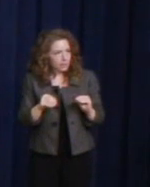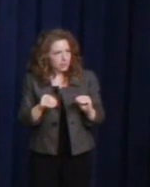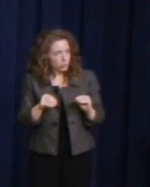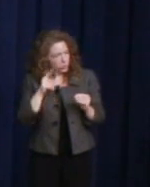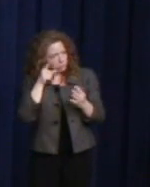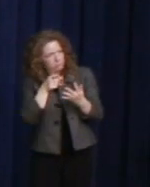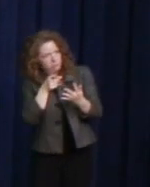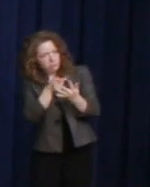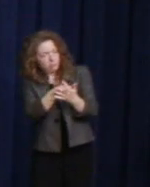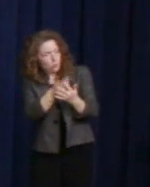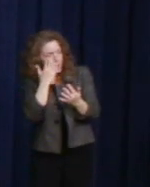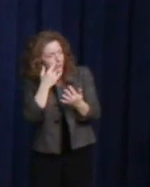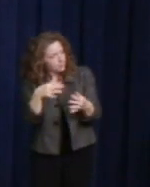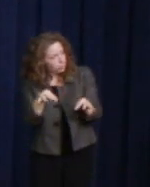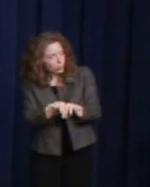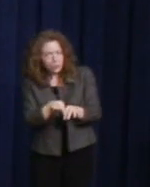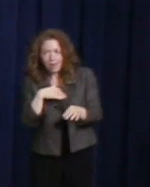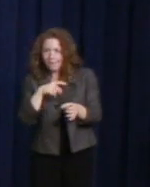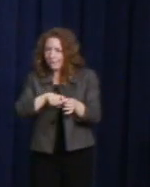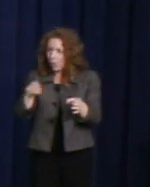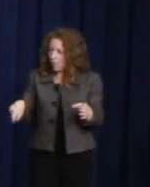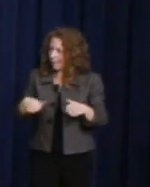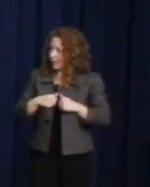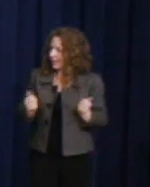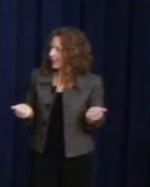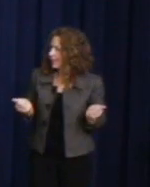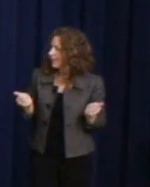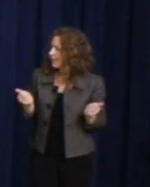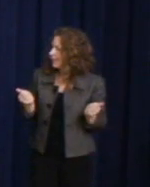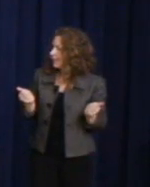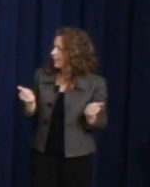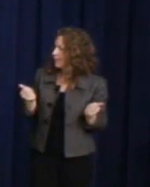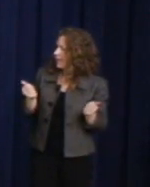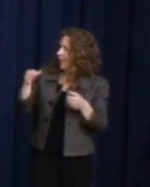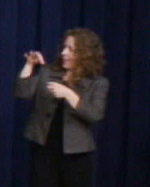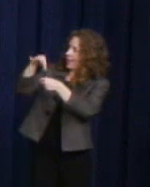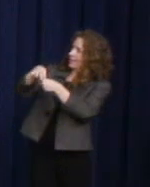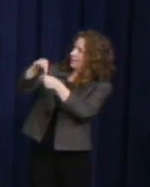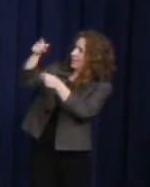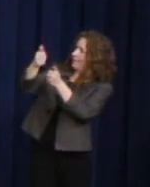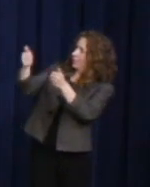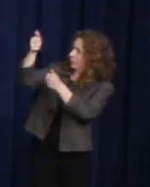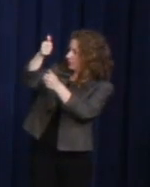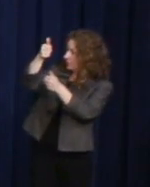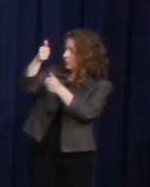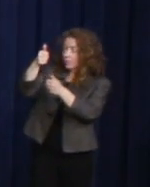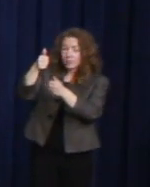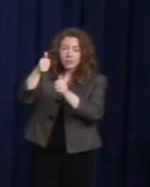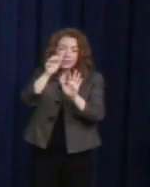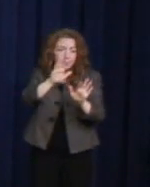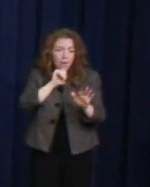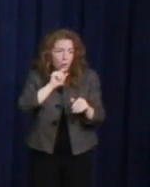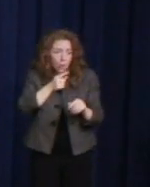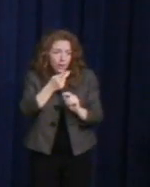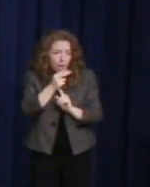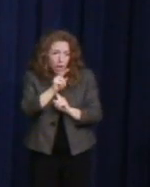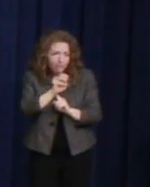and the message that not only Harvey Milk represents, but the work that Stuart Milk and so many